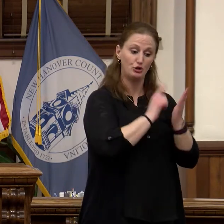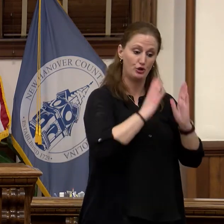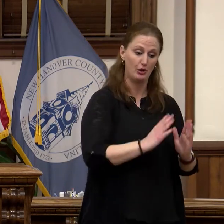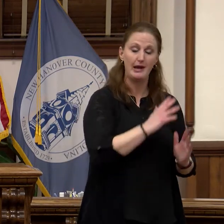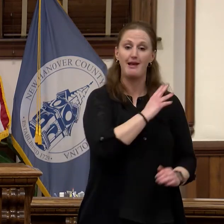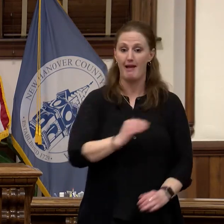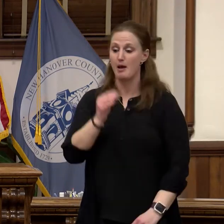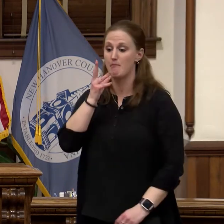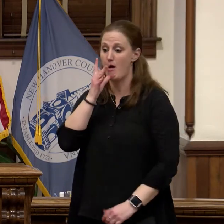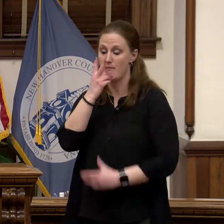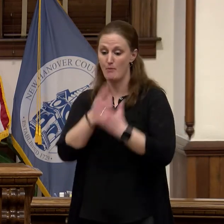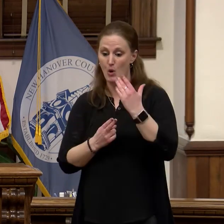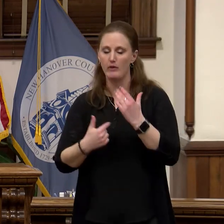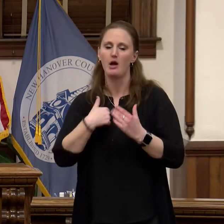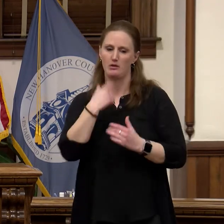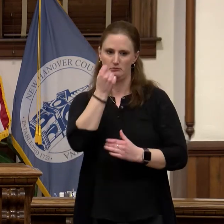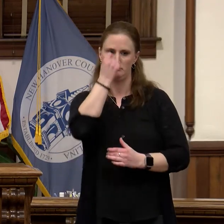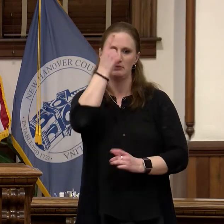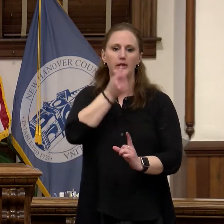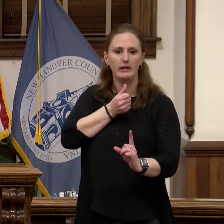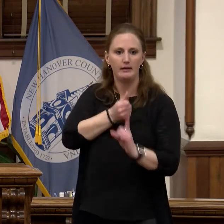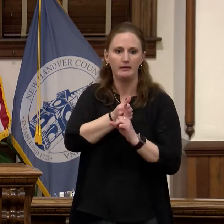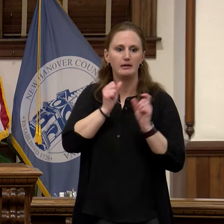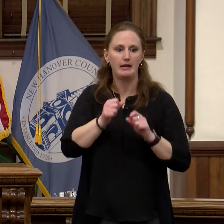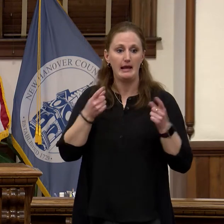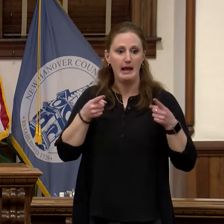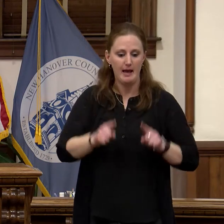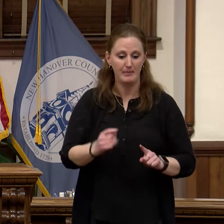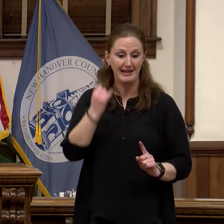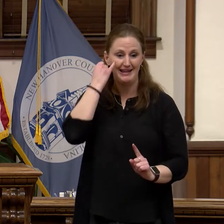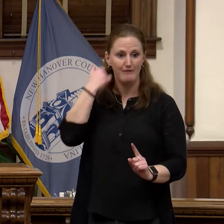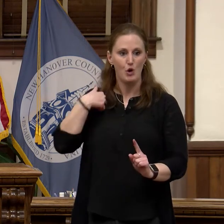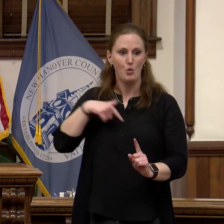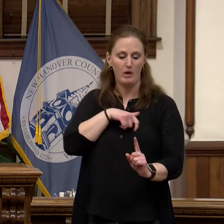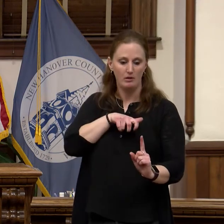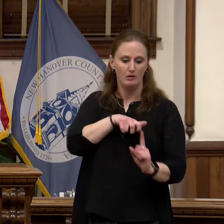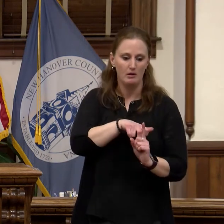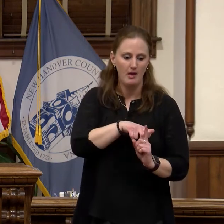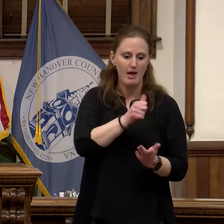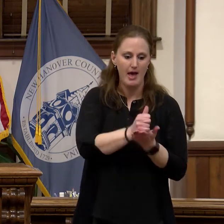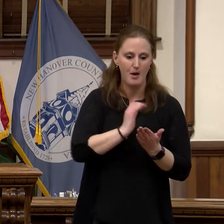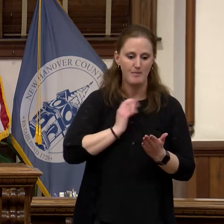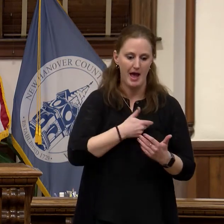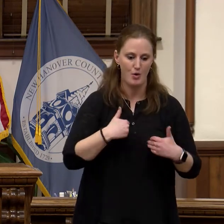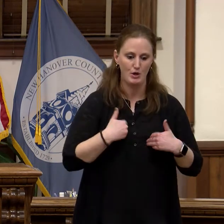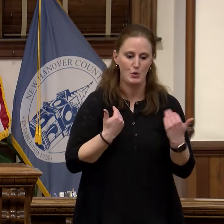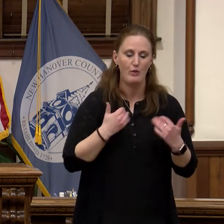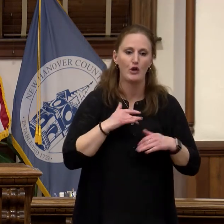impact we can have and were able to get to our youth early, help them and offer